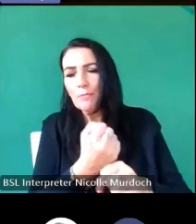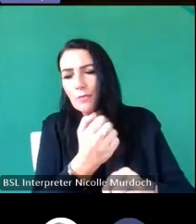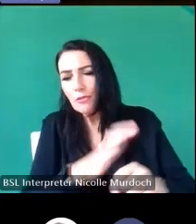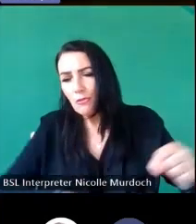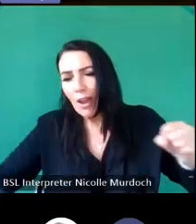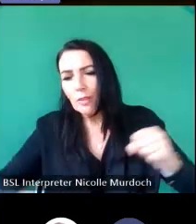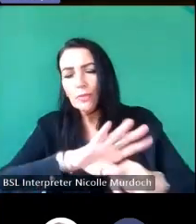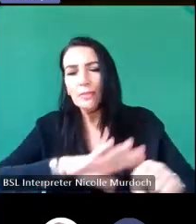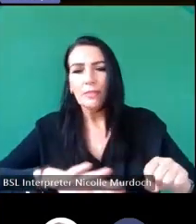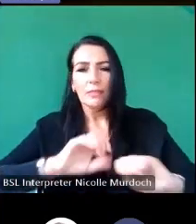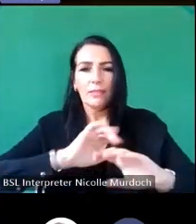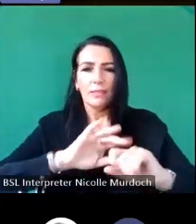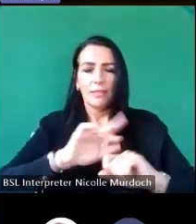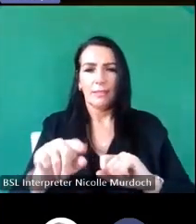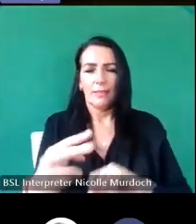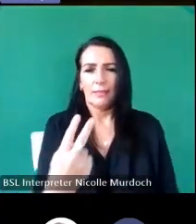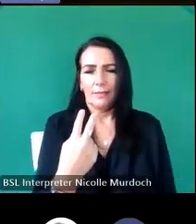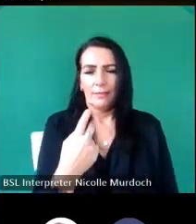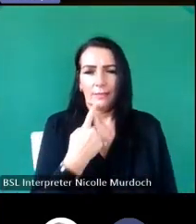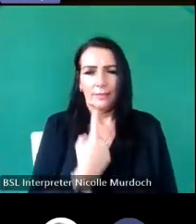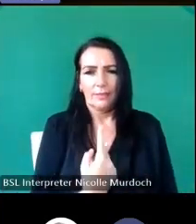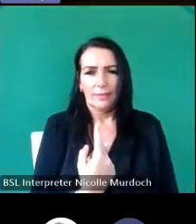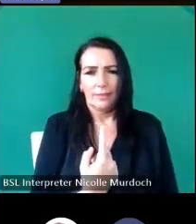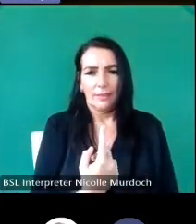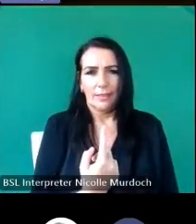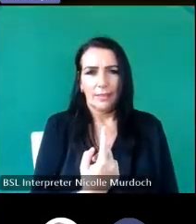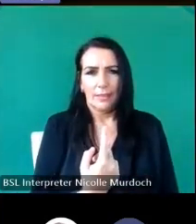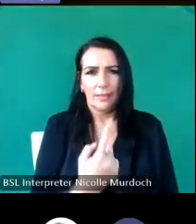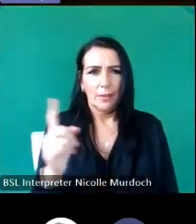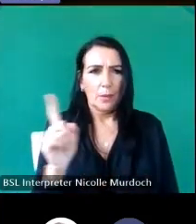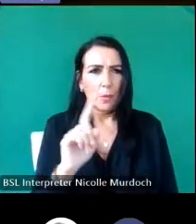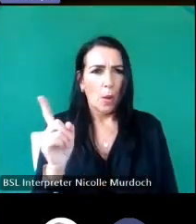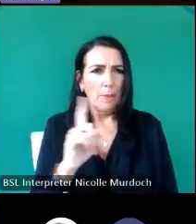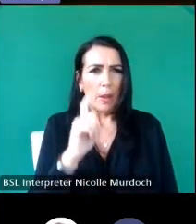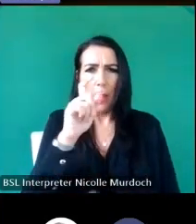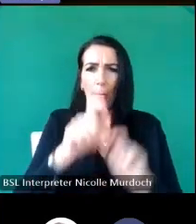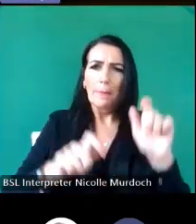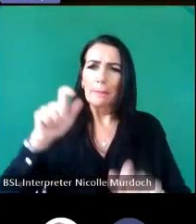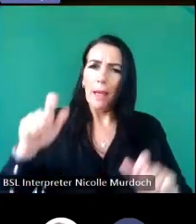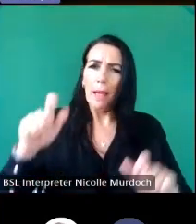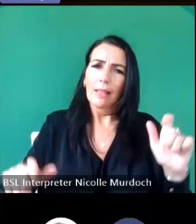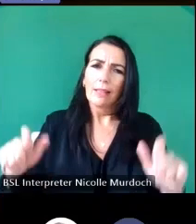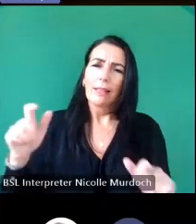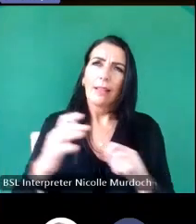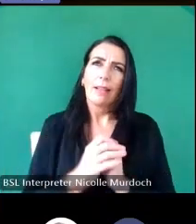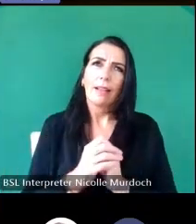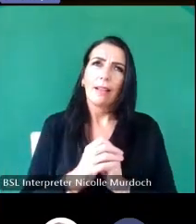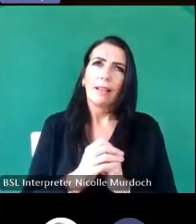finished he just looked at me and said but what about the people and that's exactly it for me